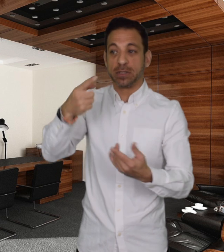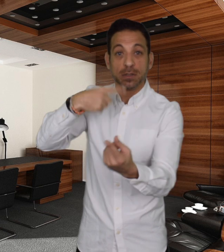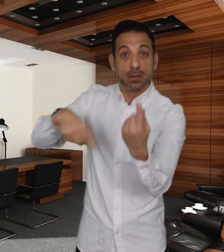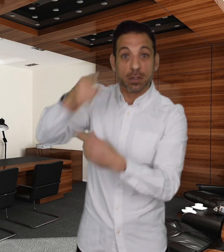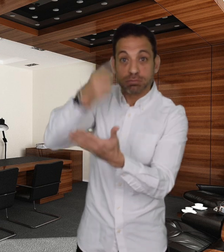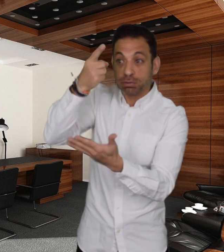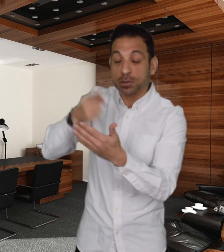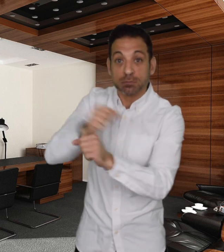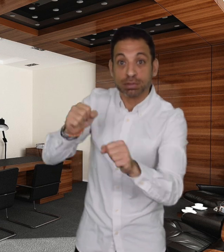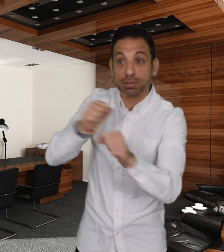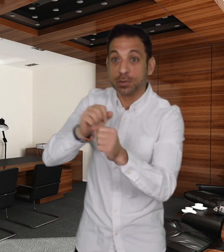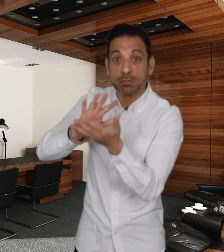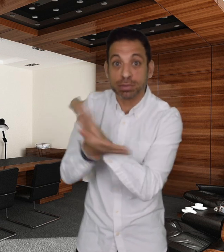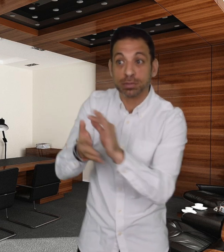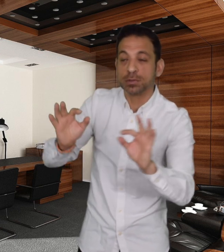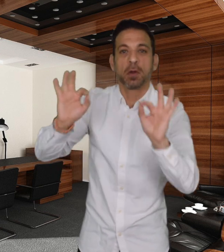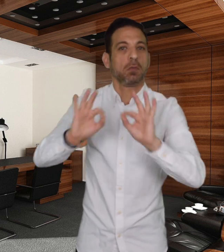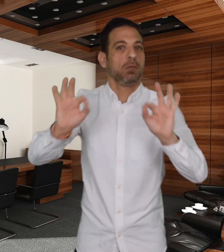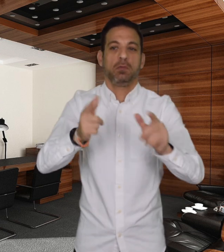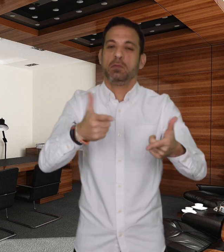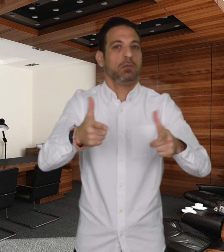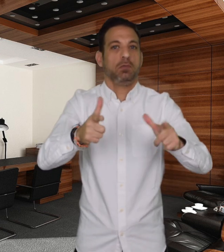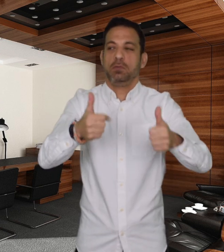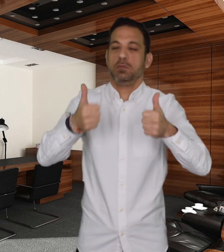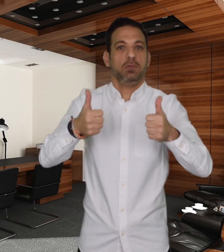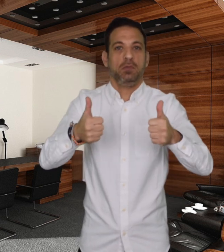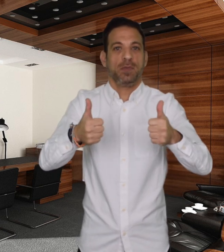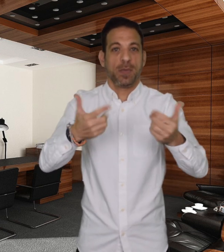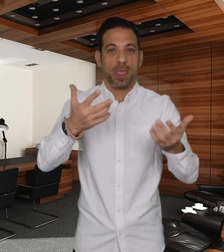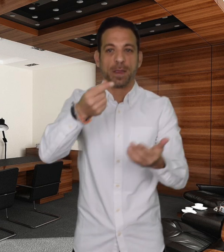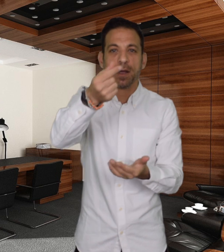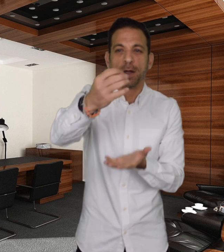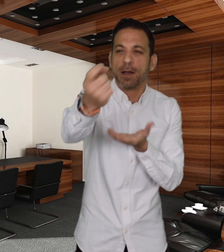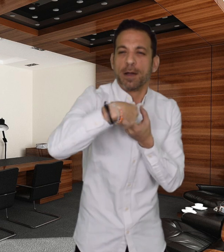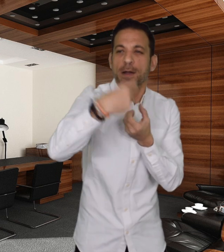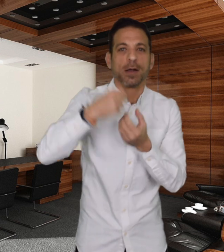with no injuries reported. Donations for the Ukrainian